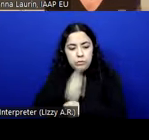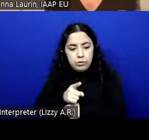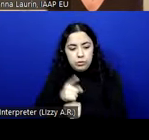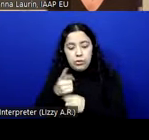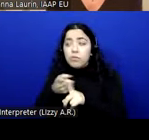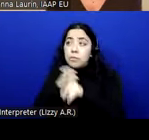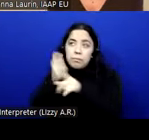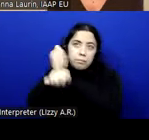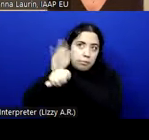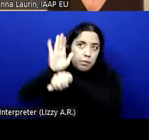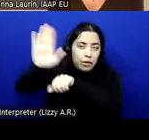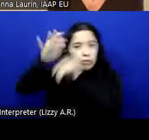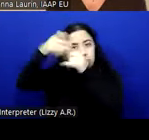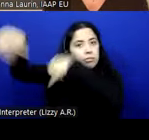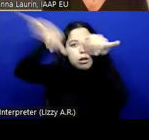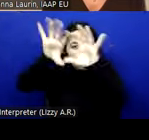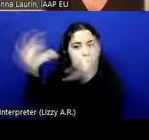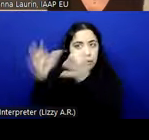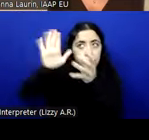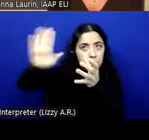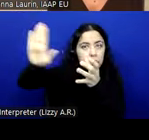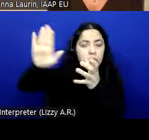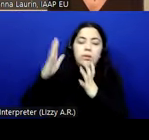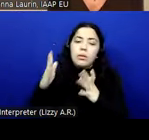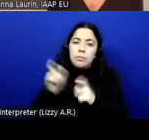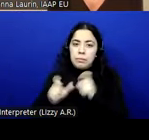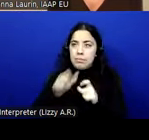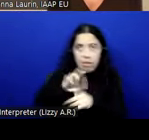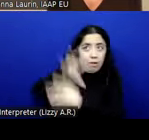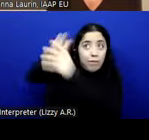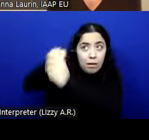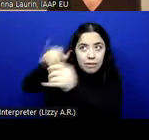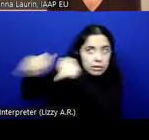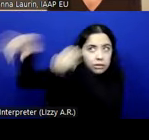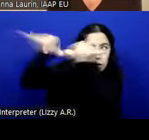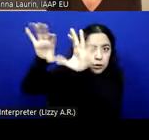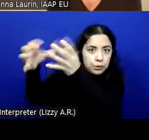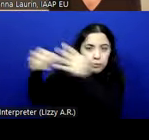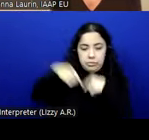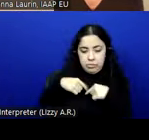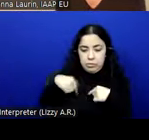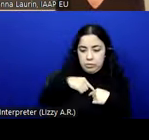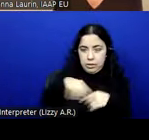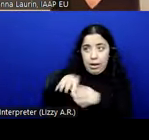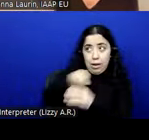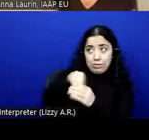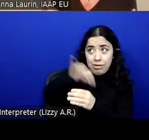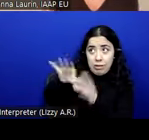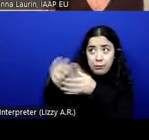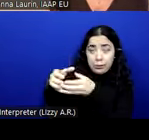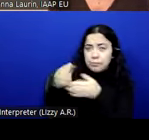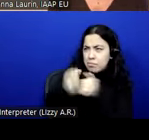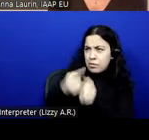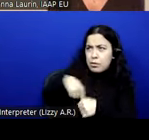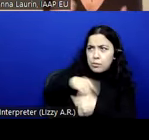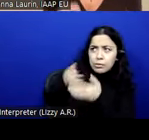world that people outside of the standardisation groups are also able to put in requests or ask